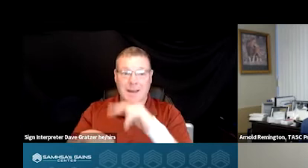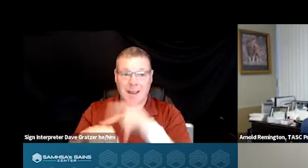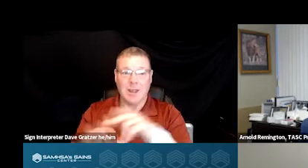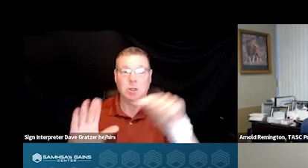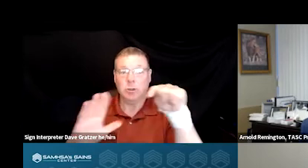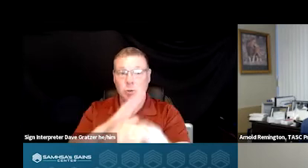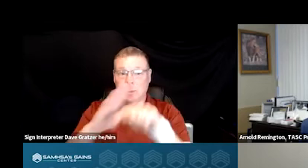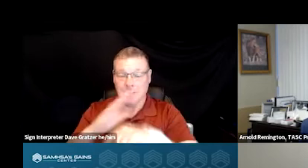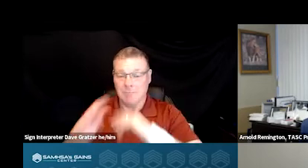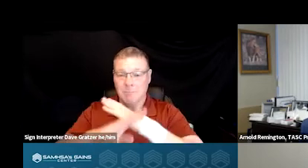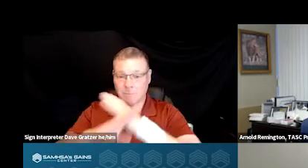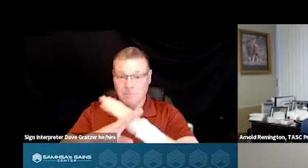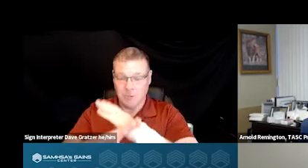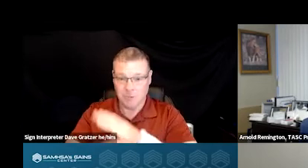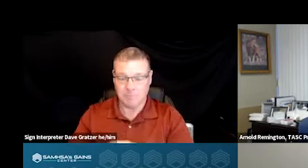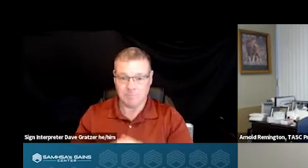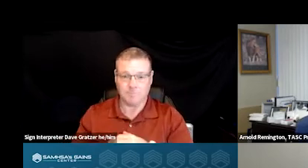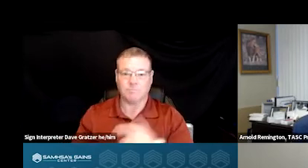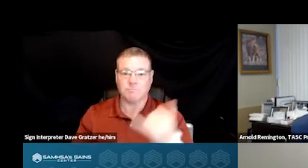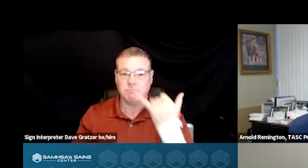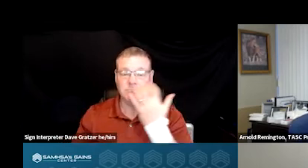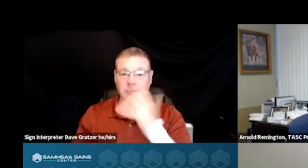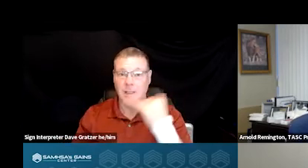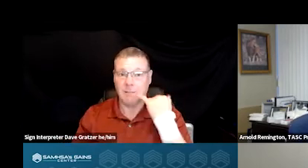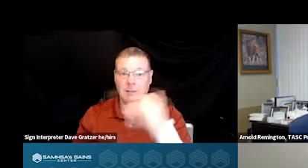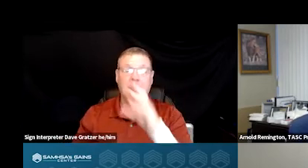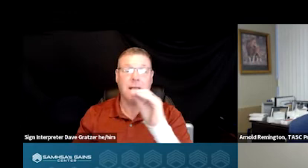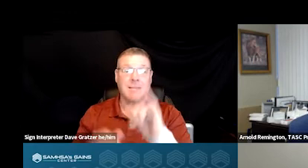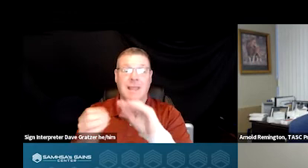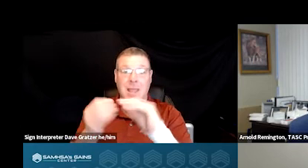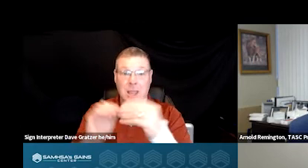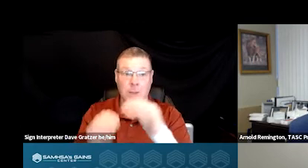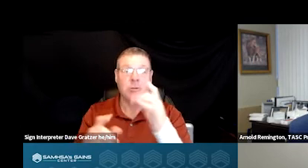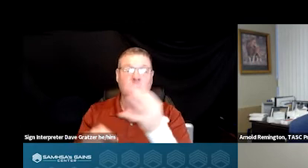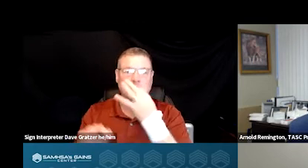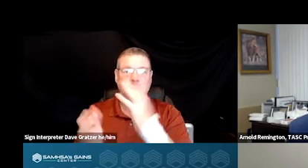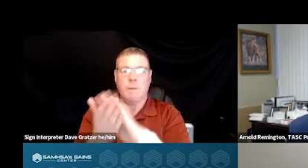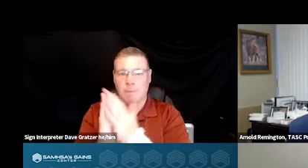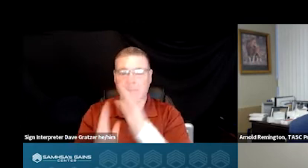Prevention Hotline and that number, that 800 number will soon become 988.